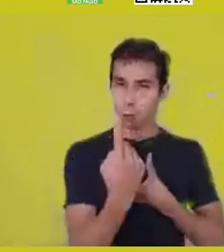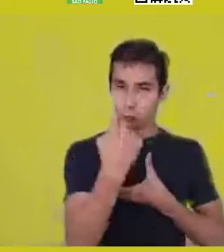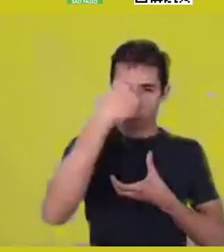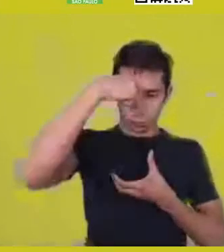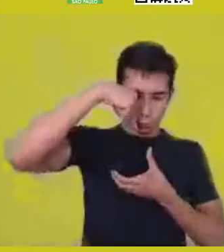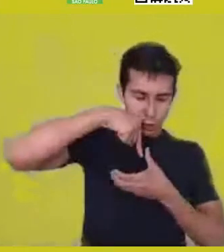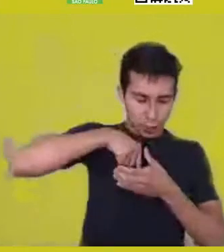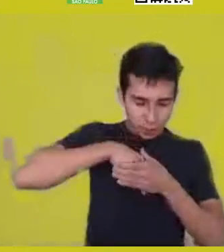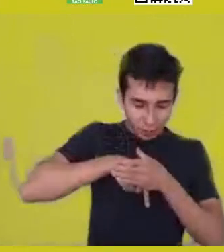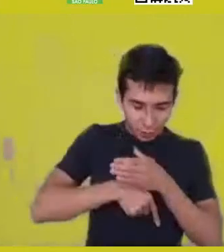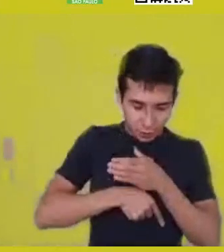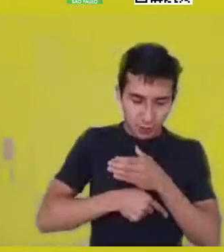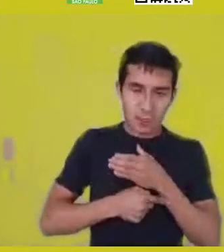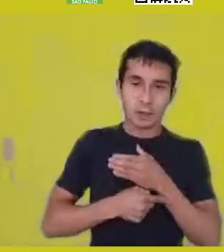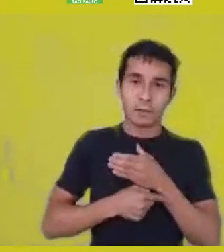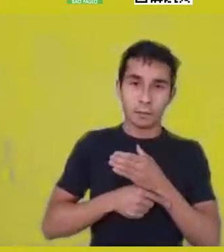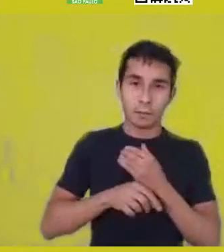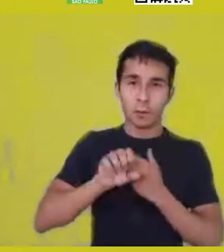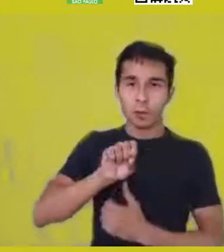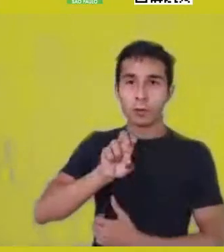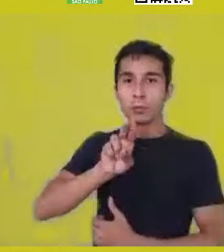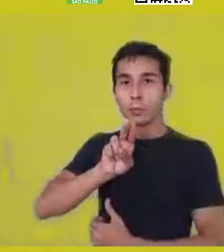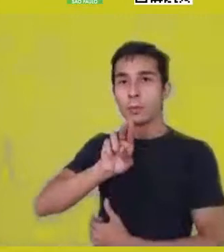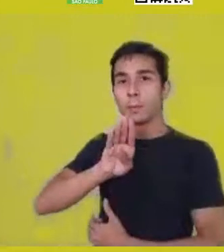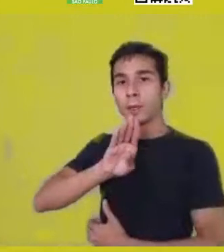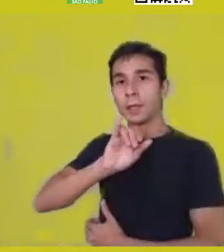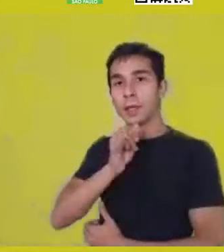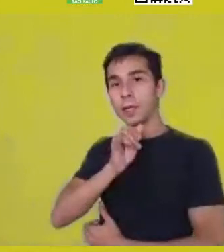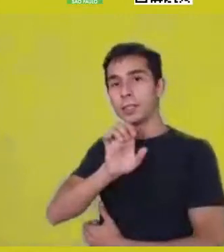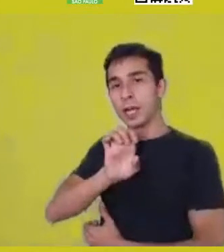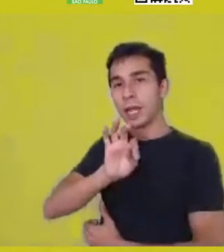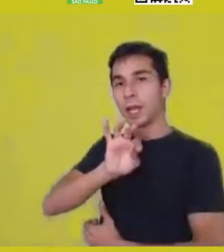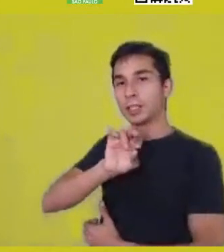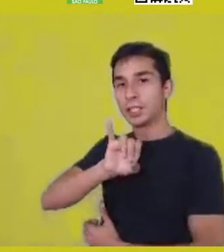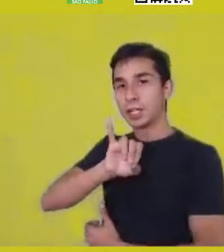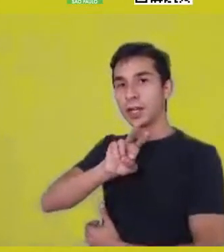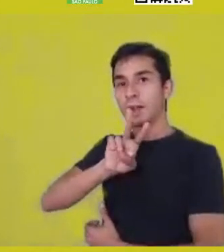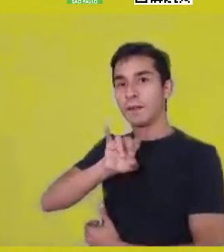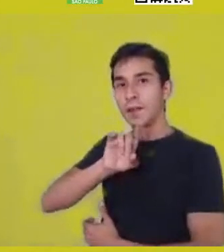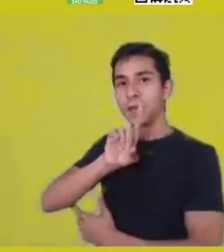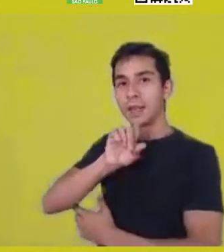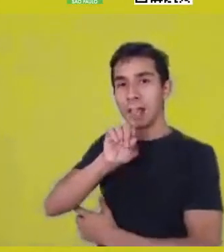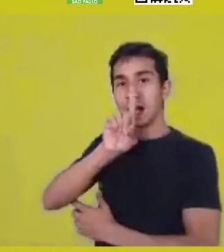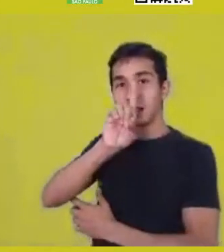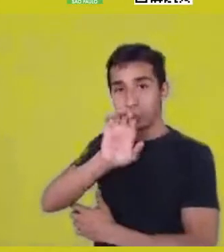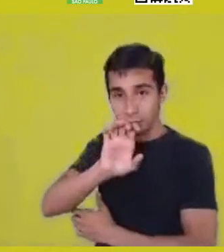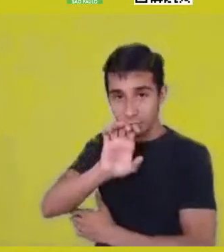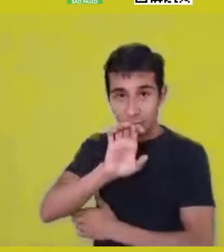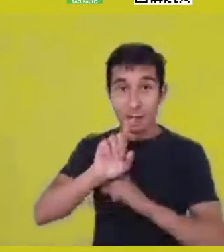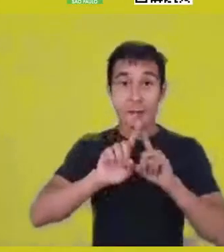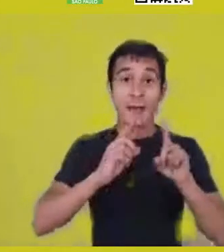but in his language, “sujet” means someone subjected as well.